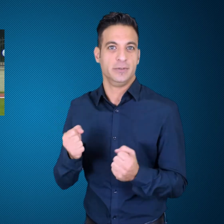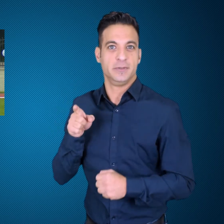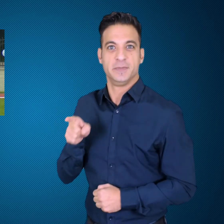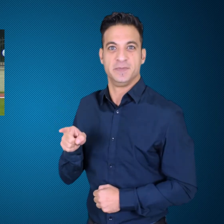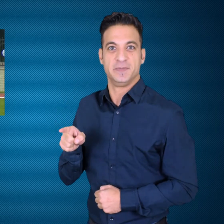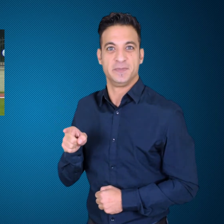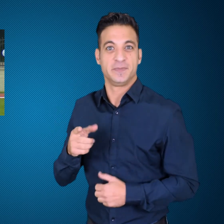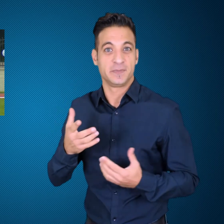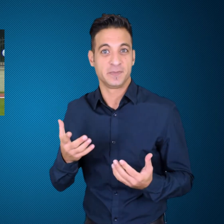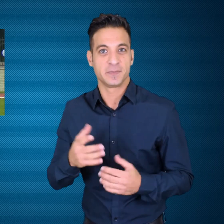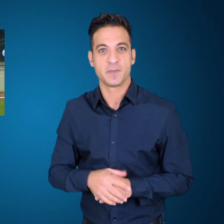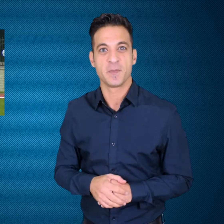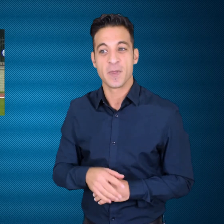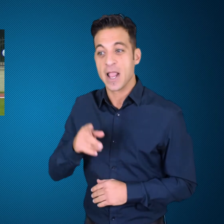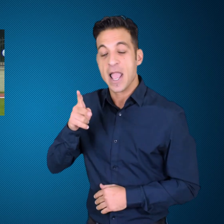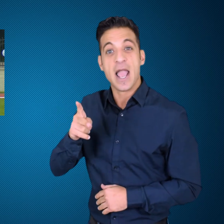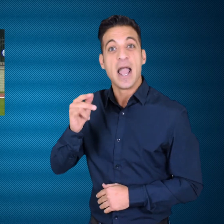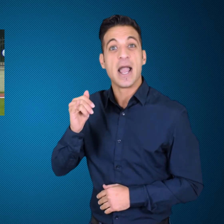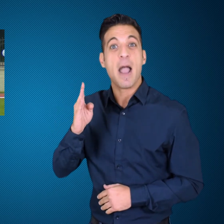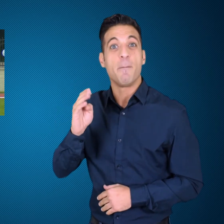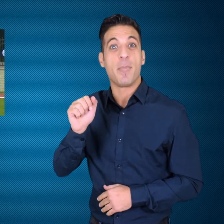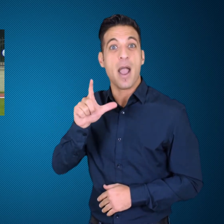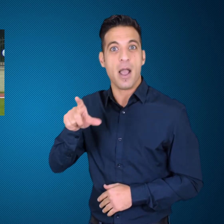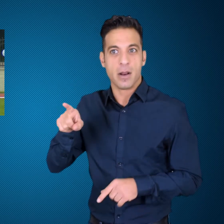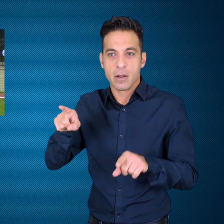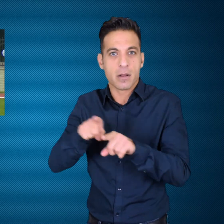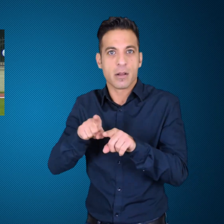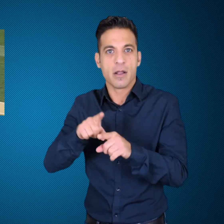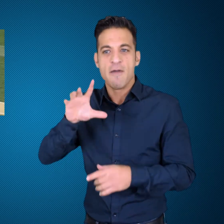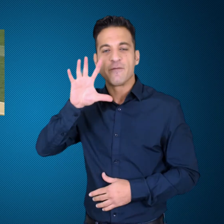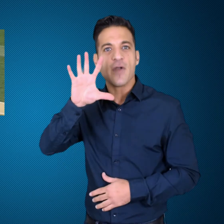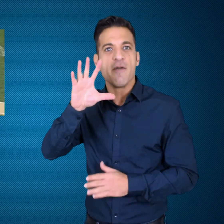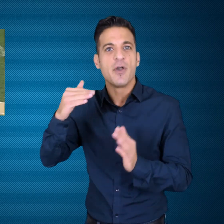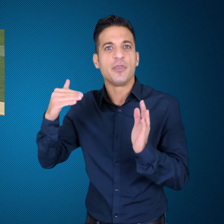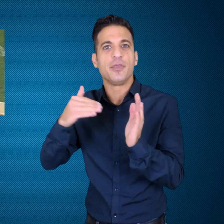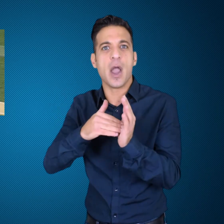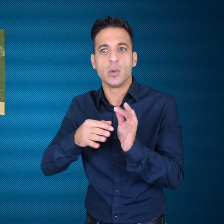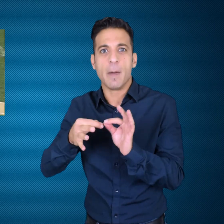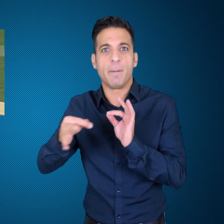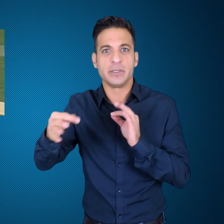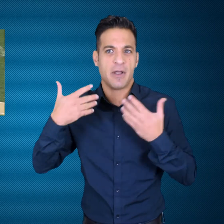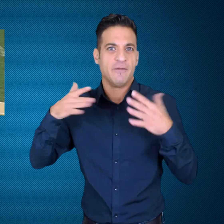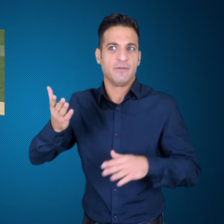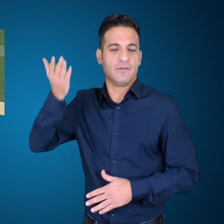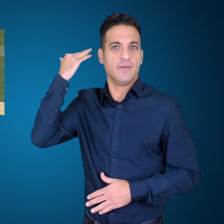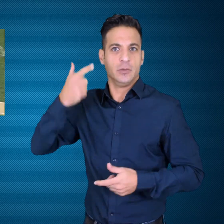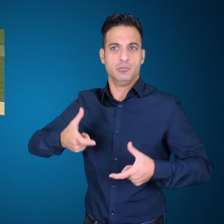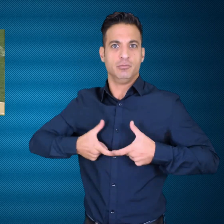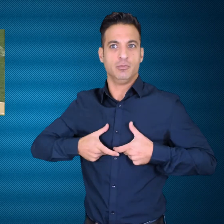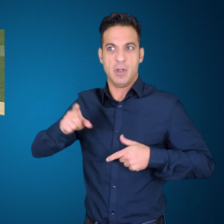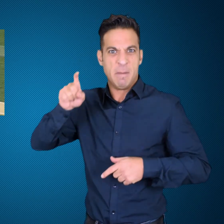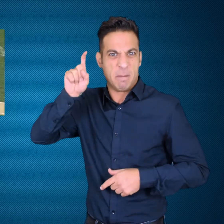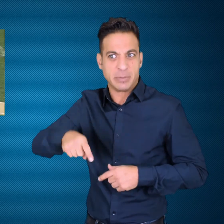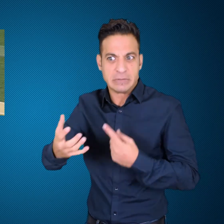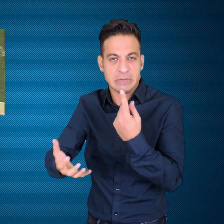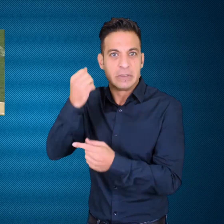meter race. According to GameYetu!, Kibal successfully defended his men's